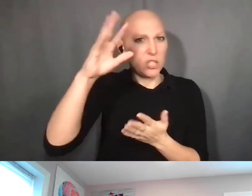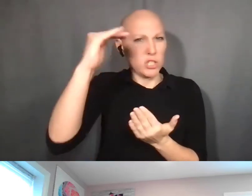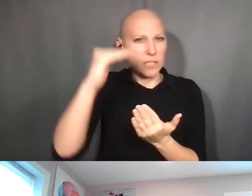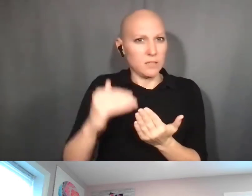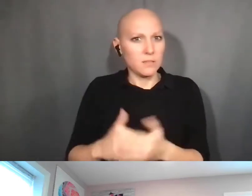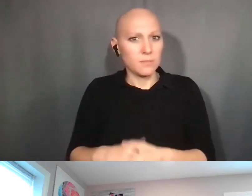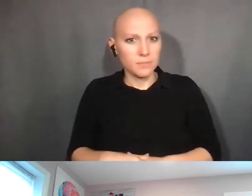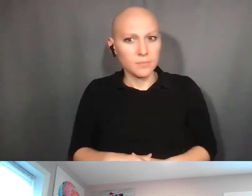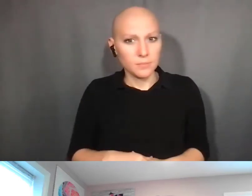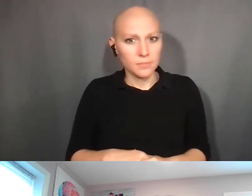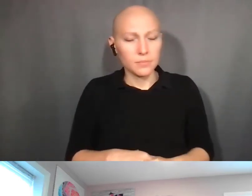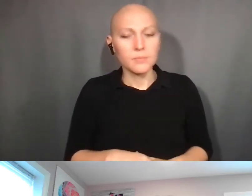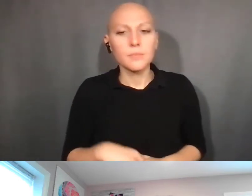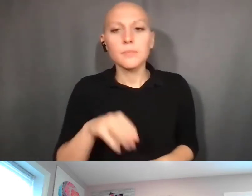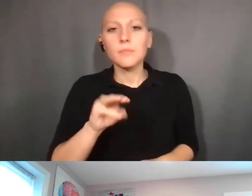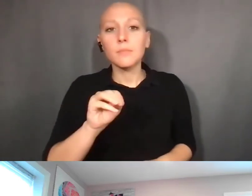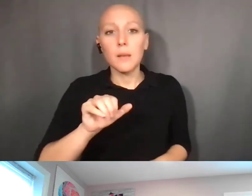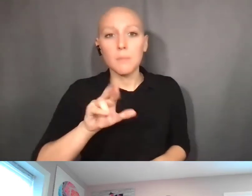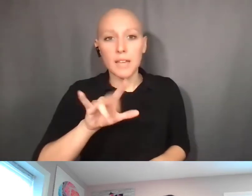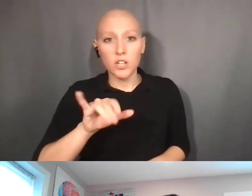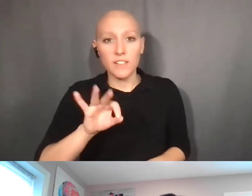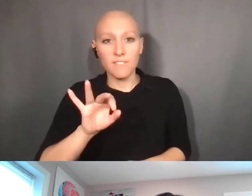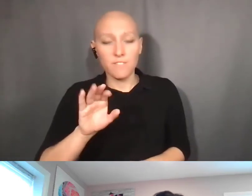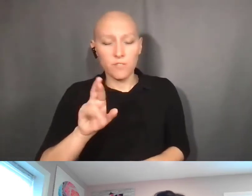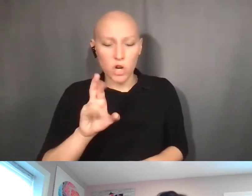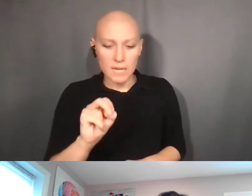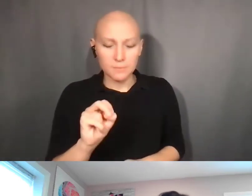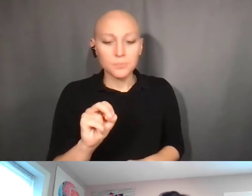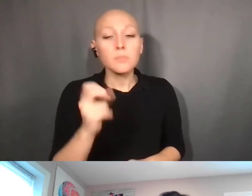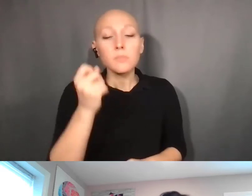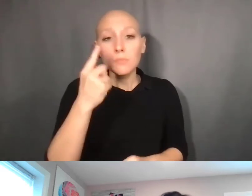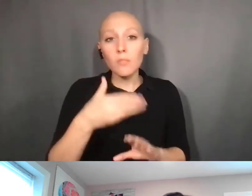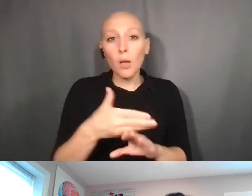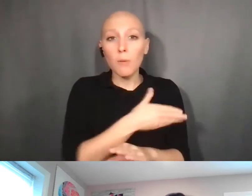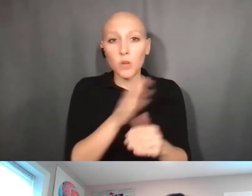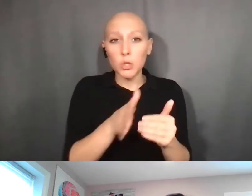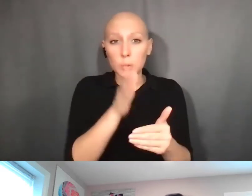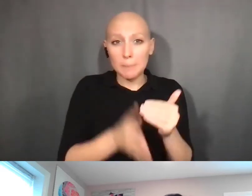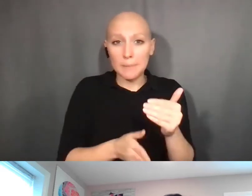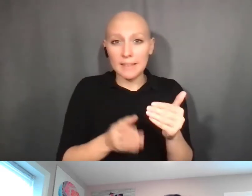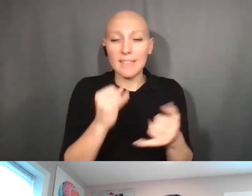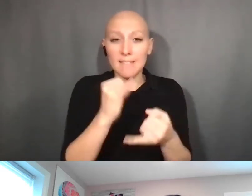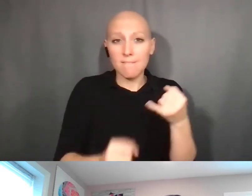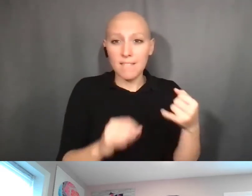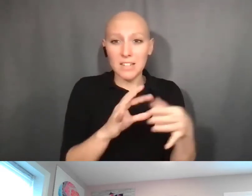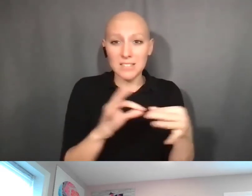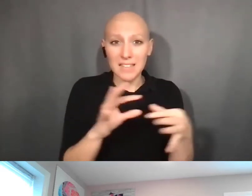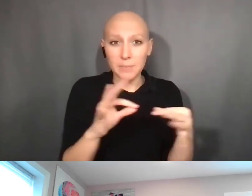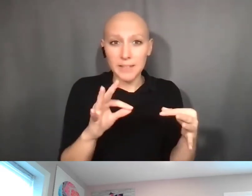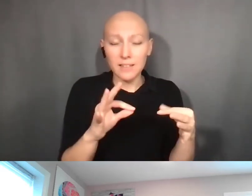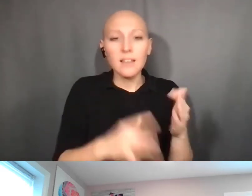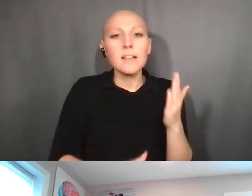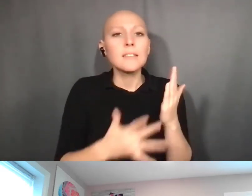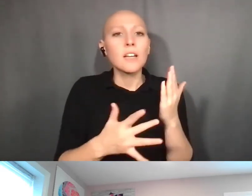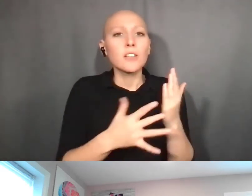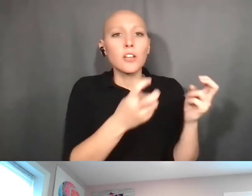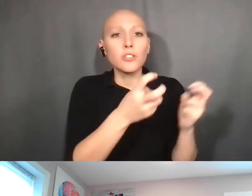before you complete the final invention statement, your technology transfer office should already know about the invention.